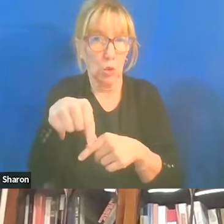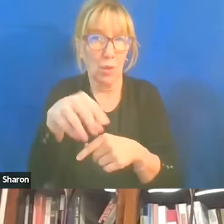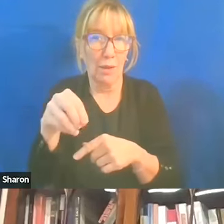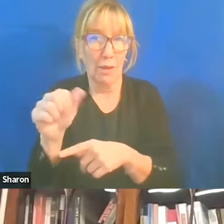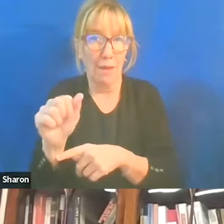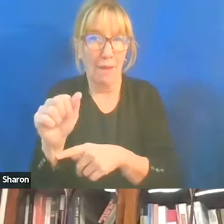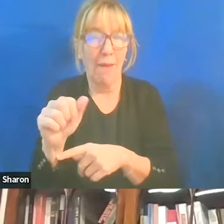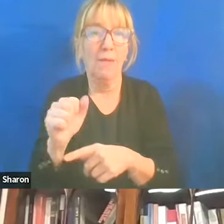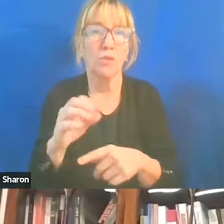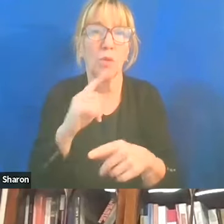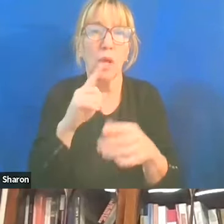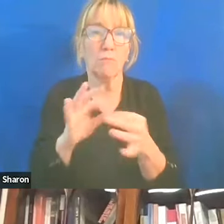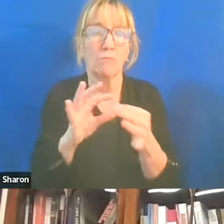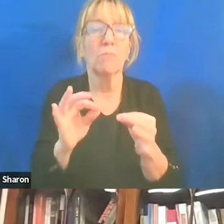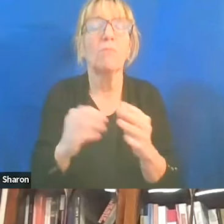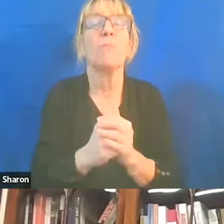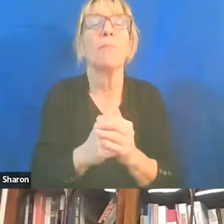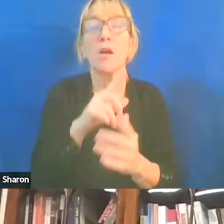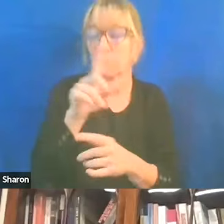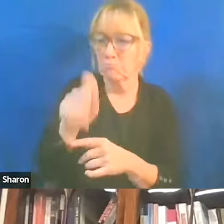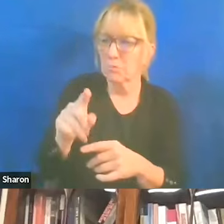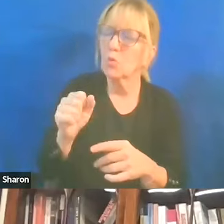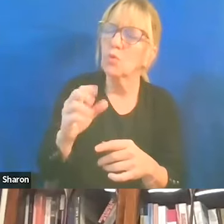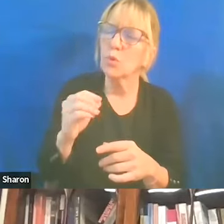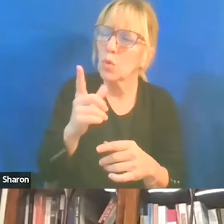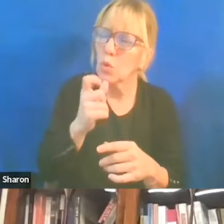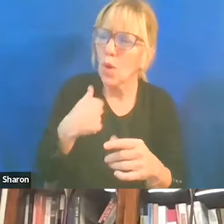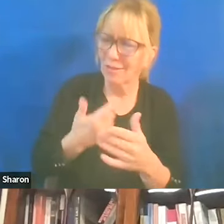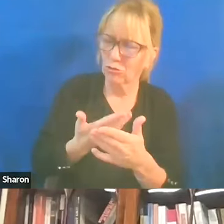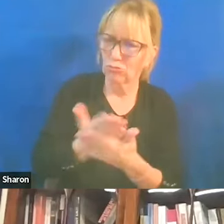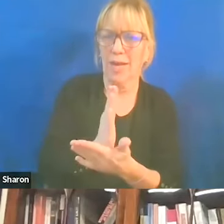So who has a right to talk about these issues?